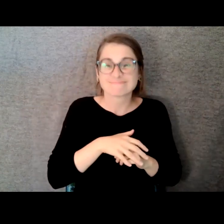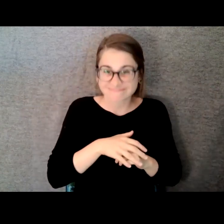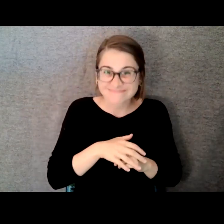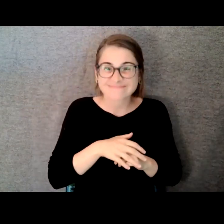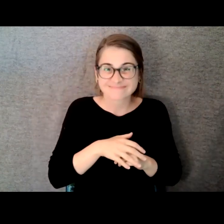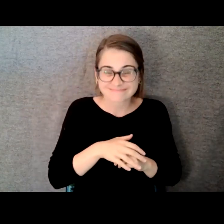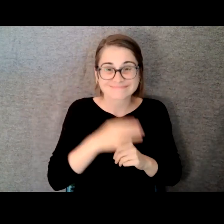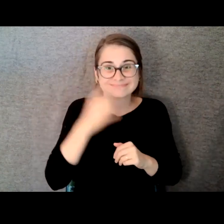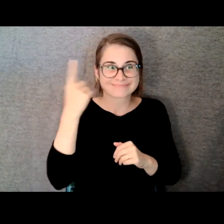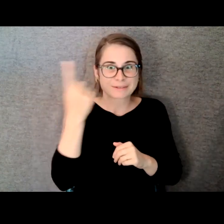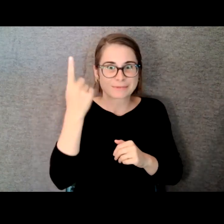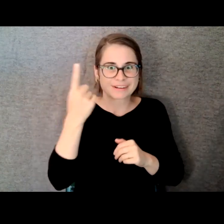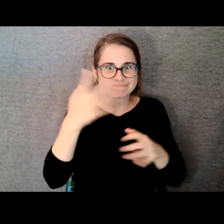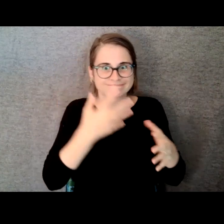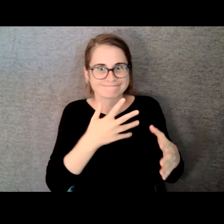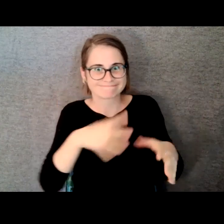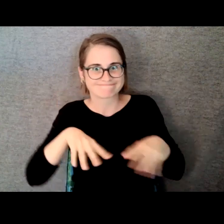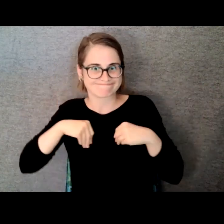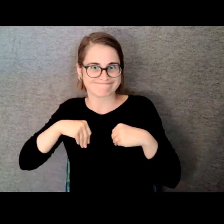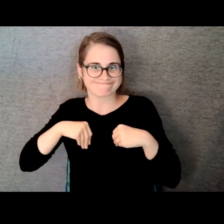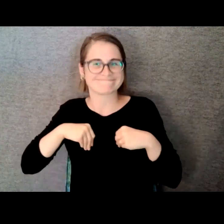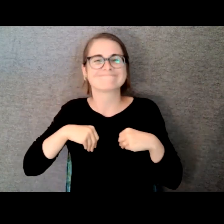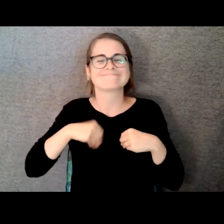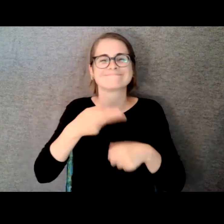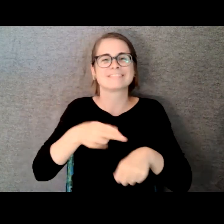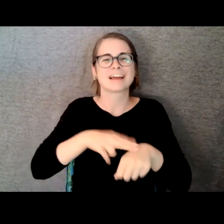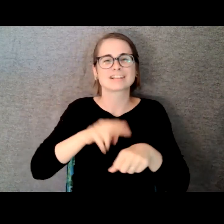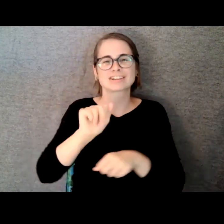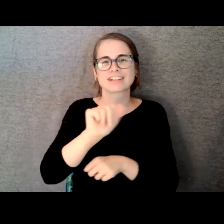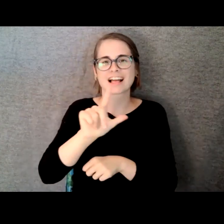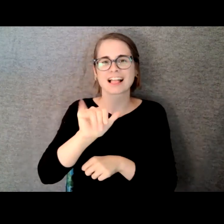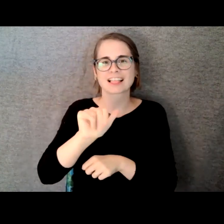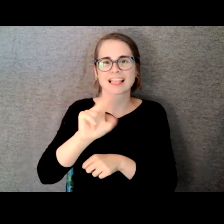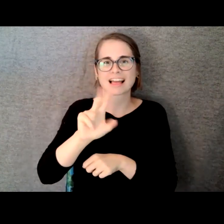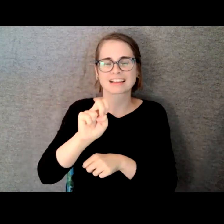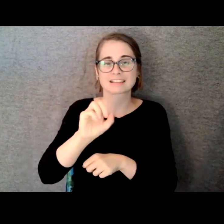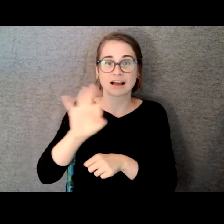in the country if not the world called National Alliance for Musical Theater submitted it